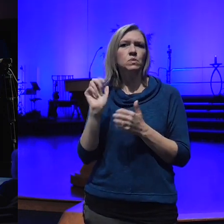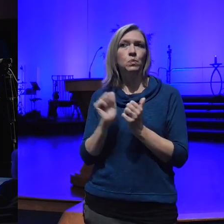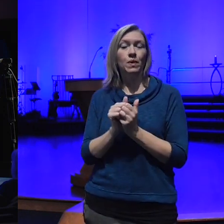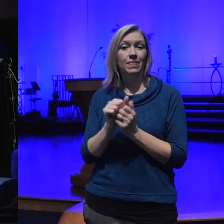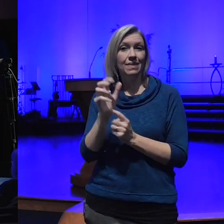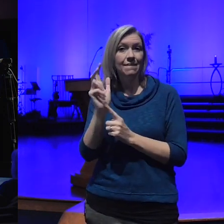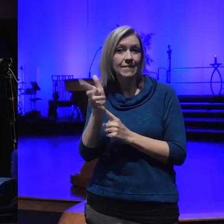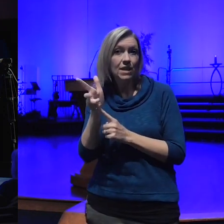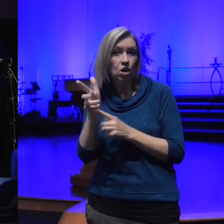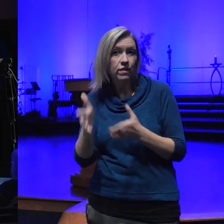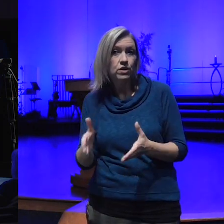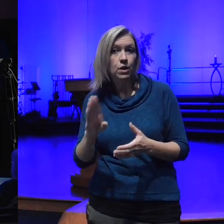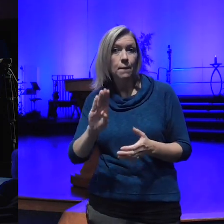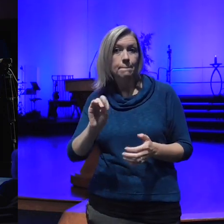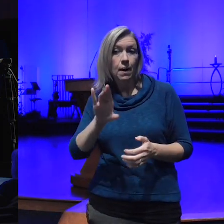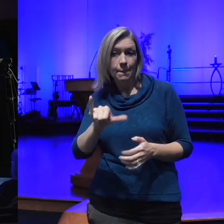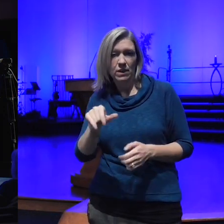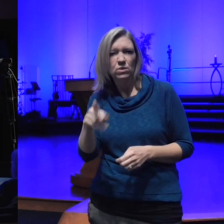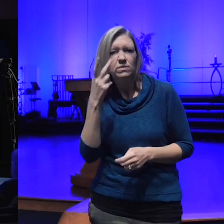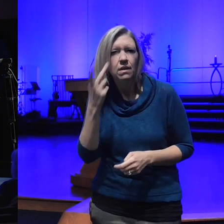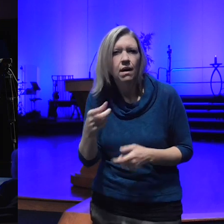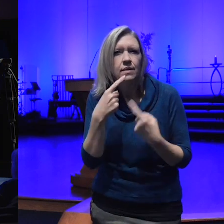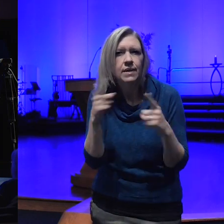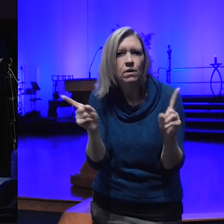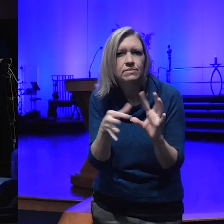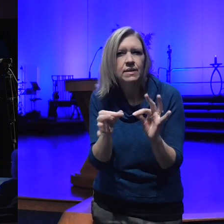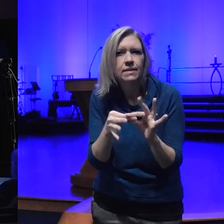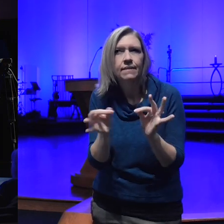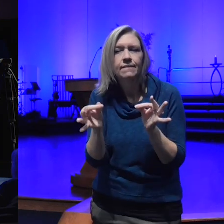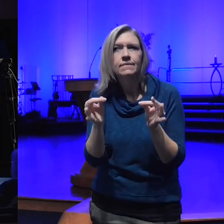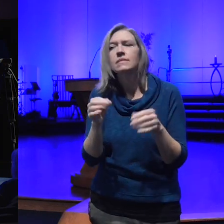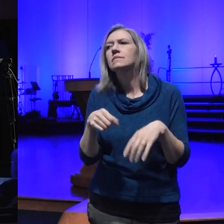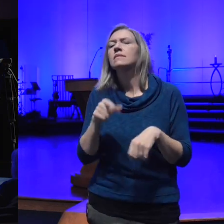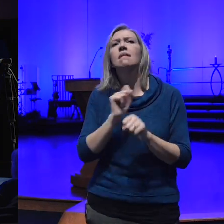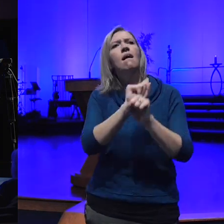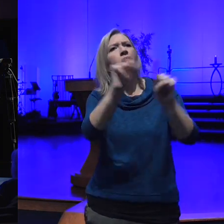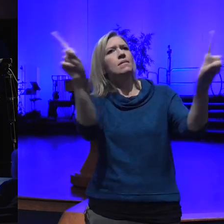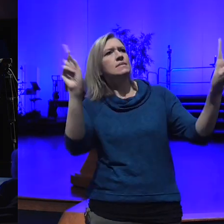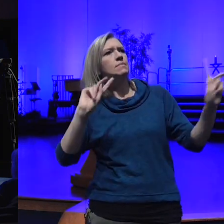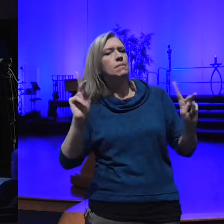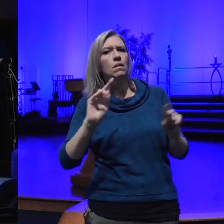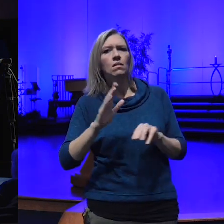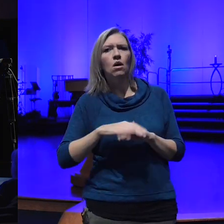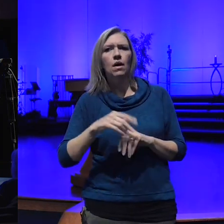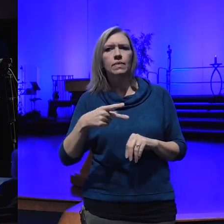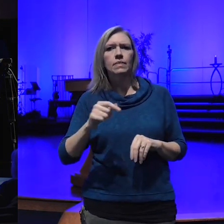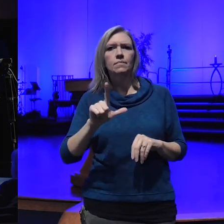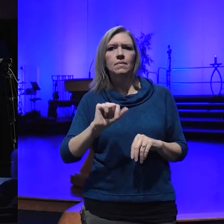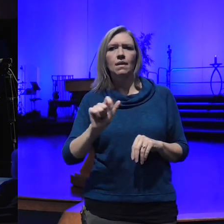saw in the announcements asking people out on the Plaza I call it my person on the Plaza interview